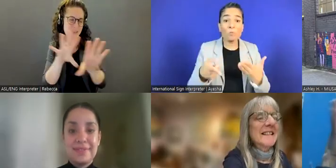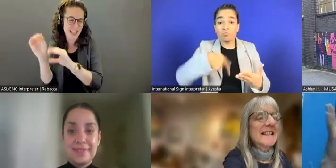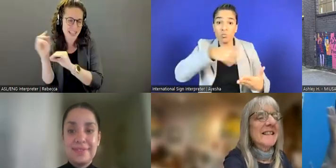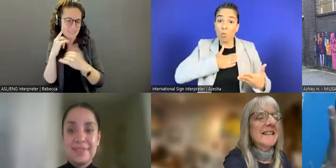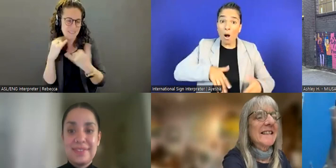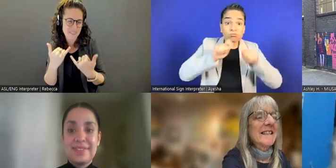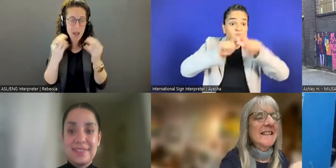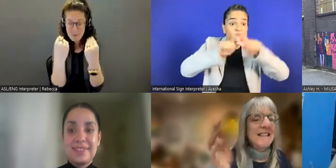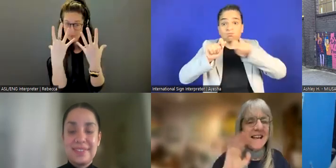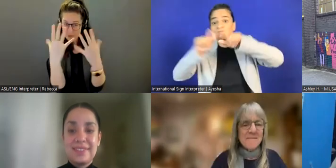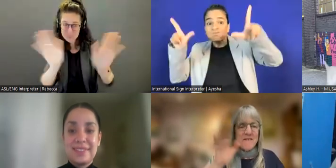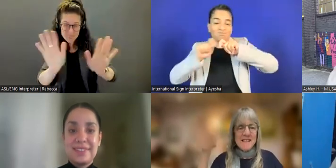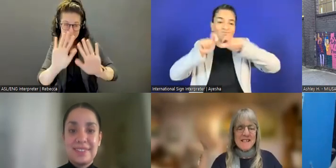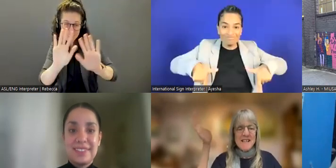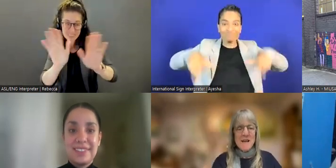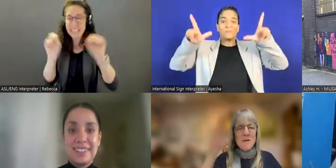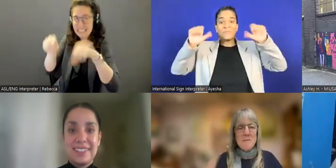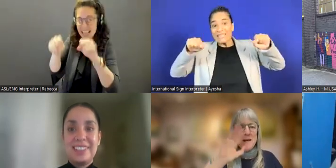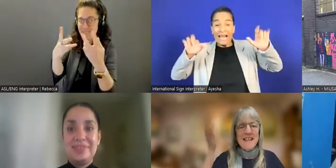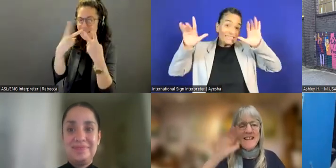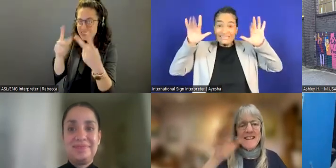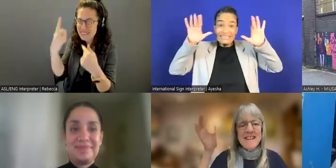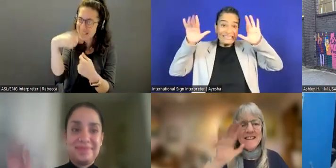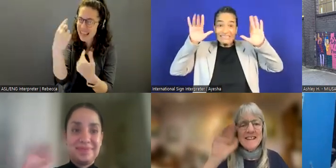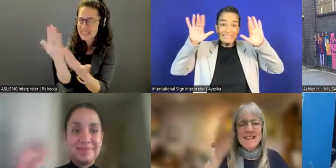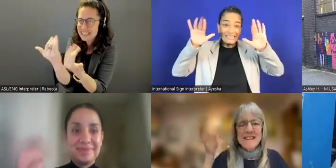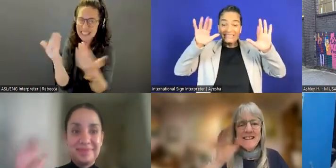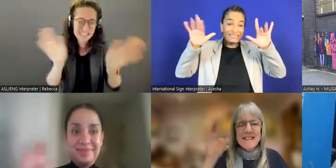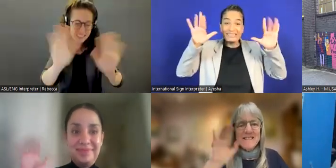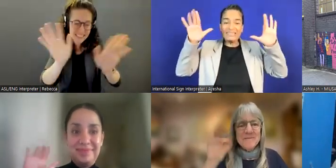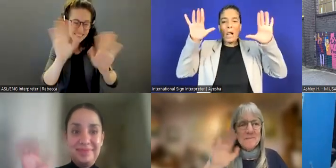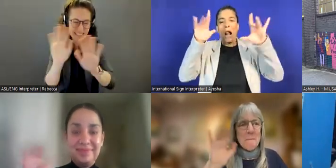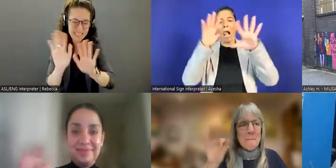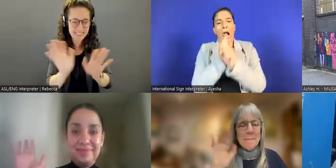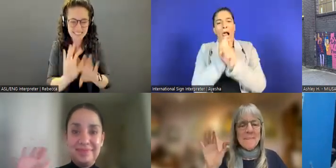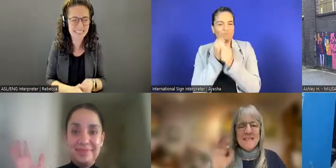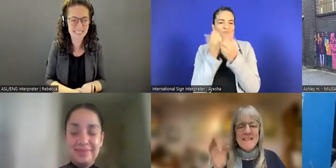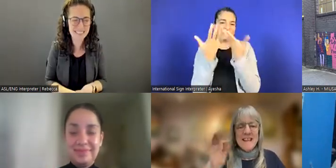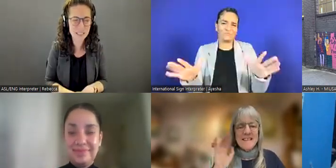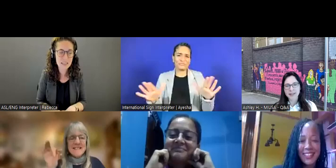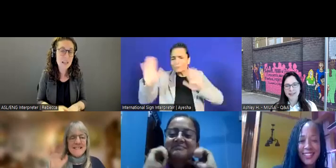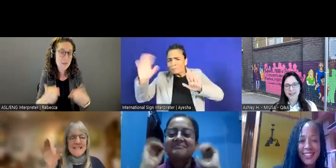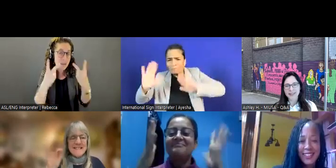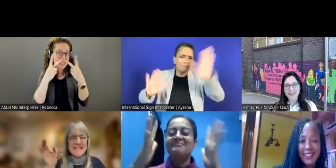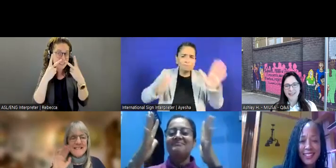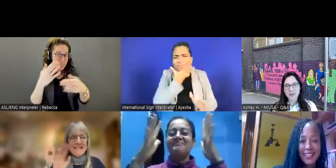Susan Sygall: Yes. Great to see everybody! Ashley Holben: Until next time, everyone.